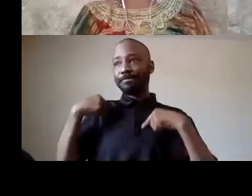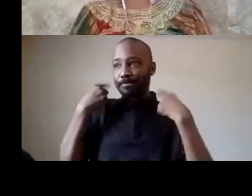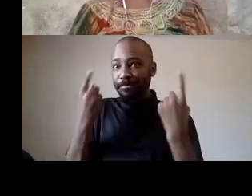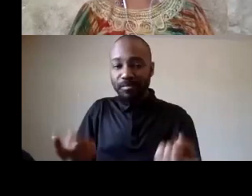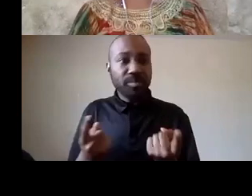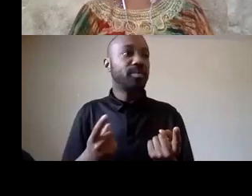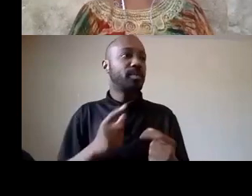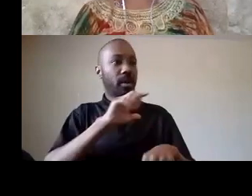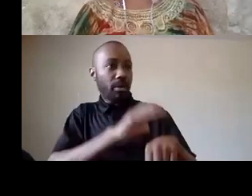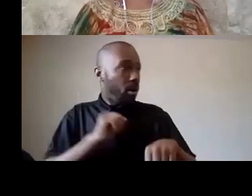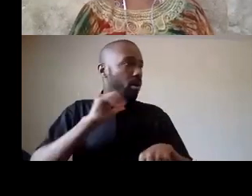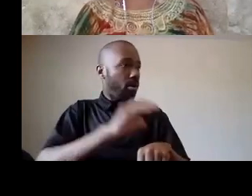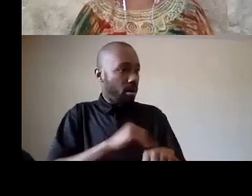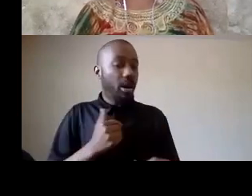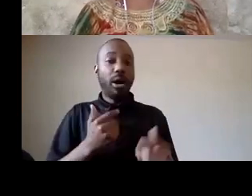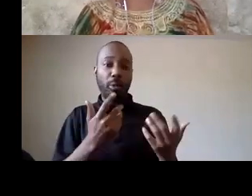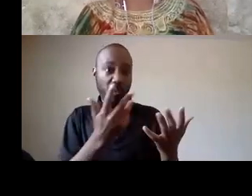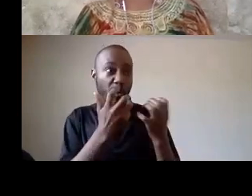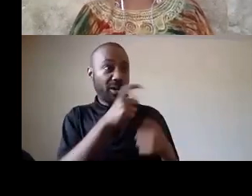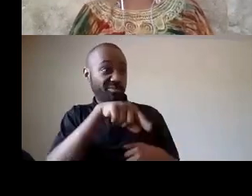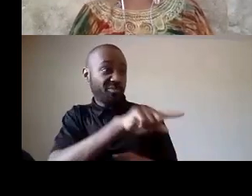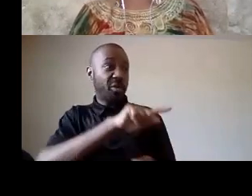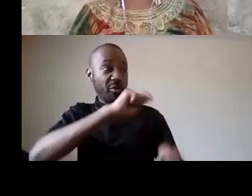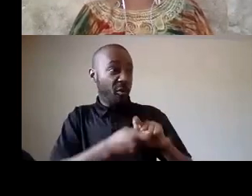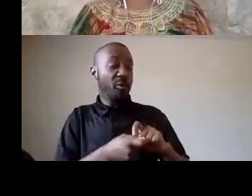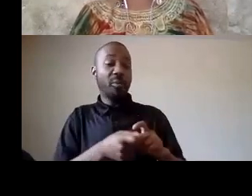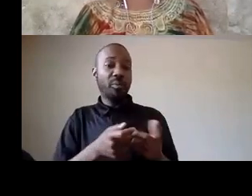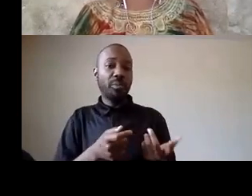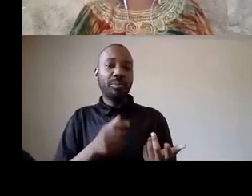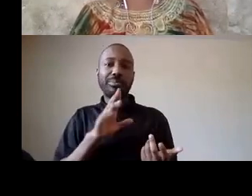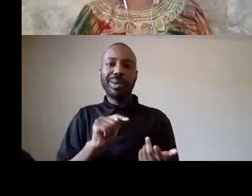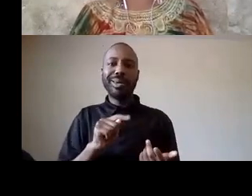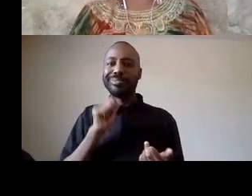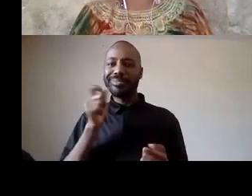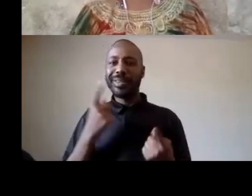just straight up fed up we don't want policing in its current form